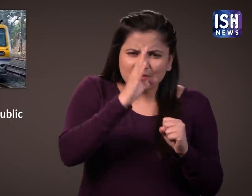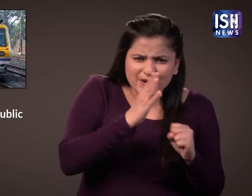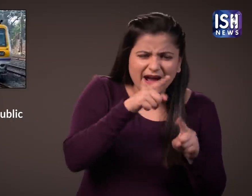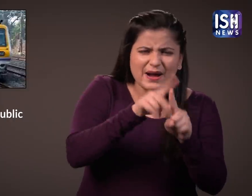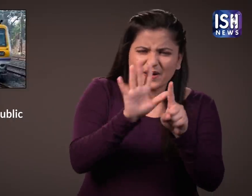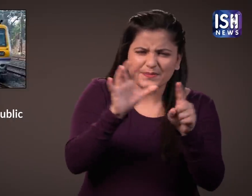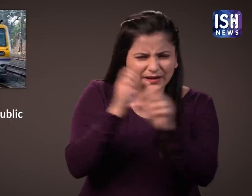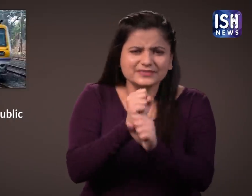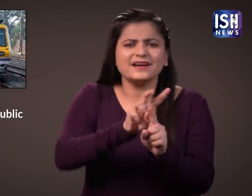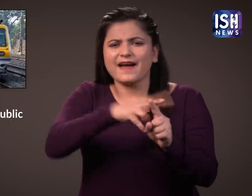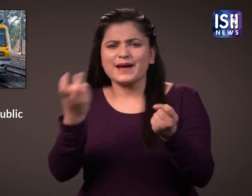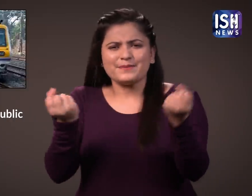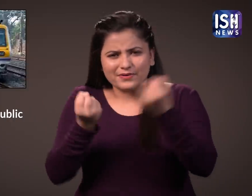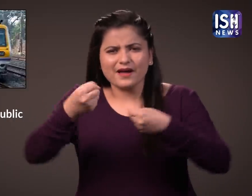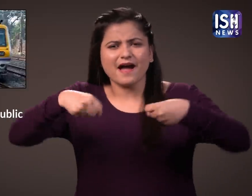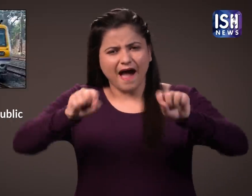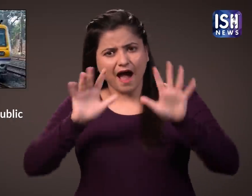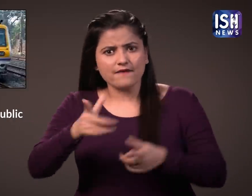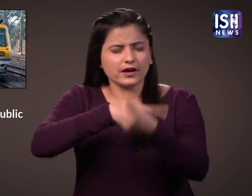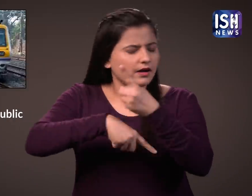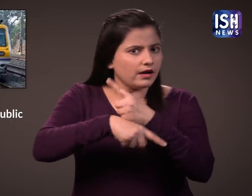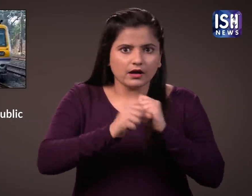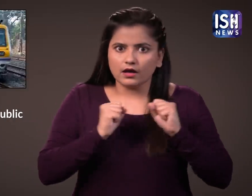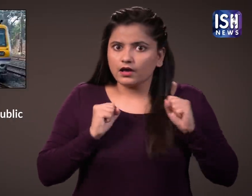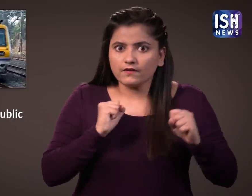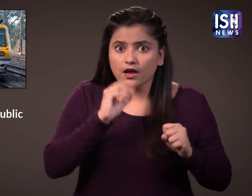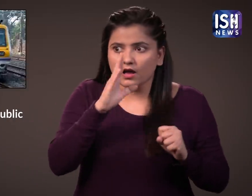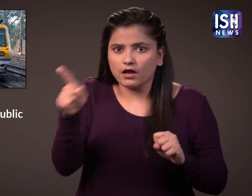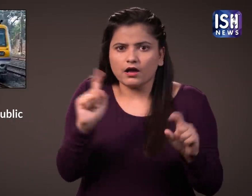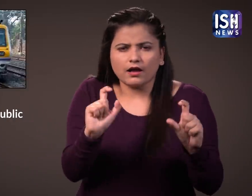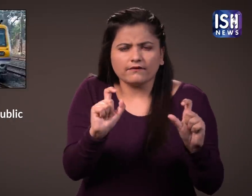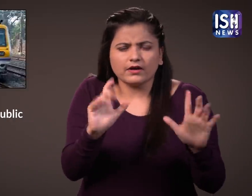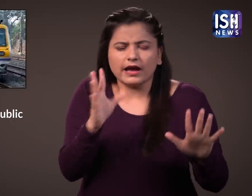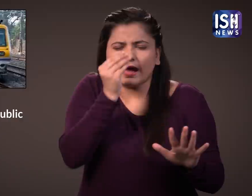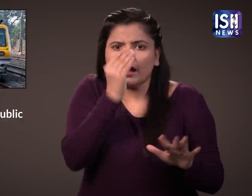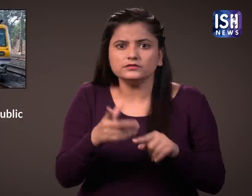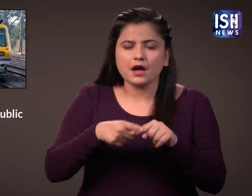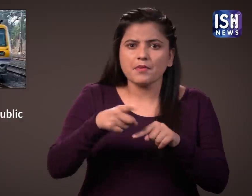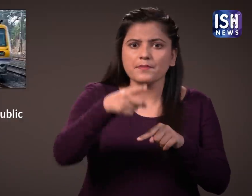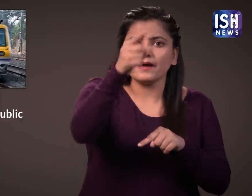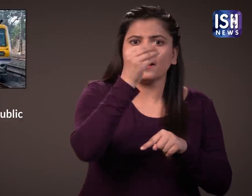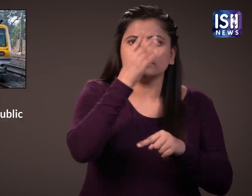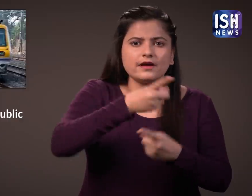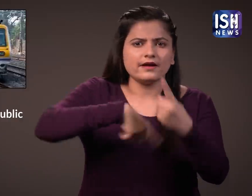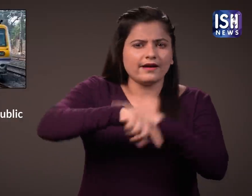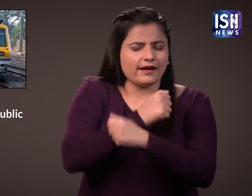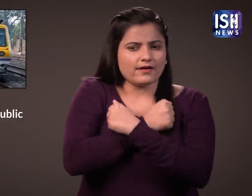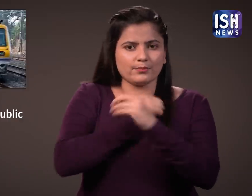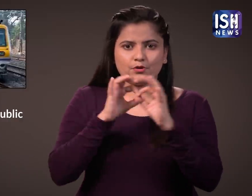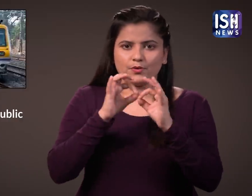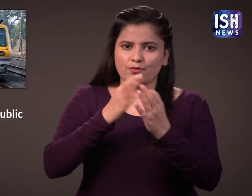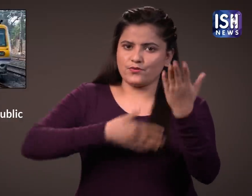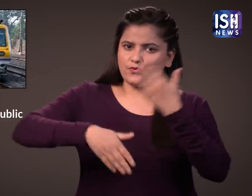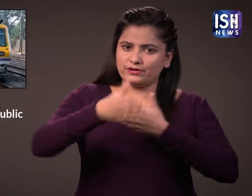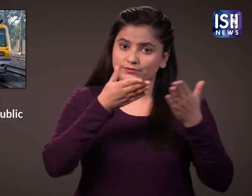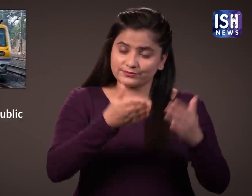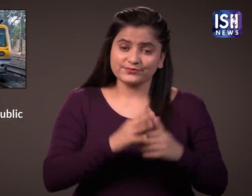Despite various alternatives, locals are considered to be the best mode of transport in Mumbai.